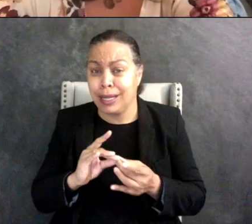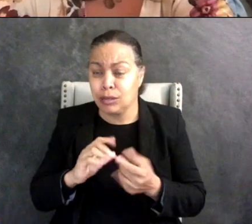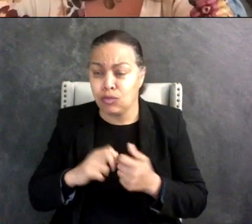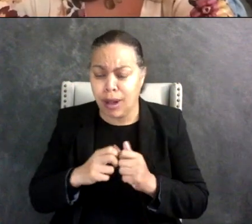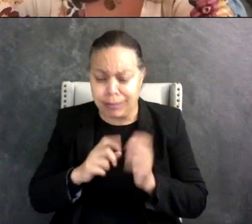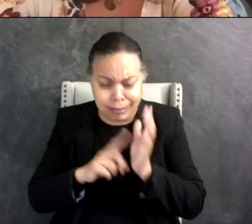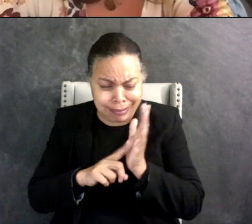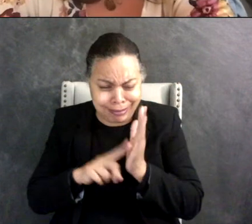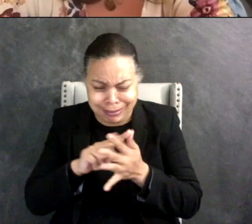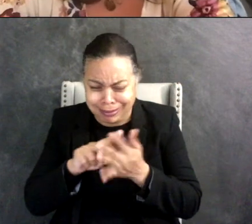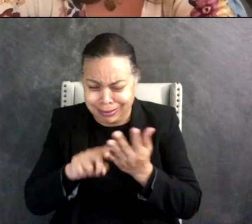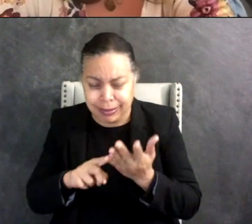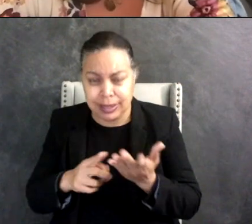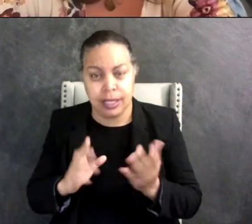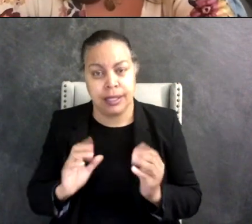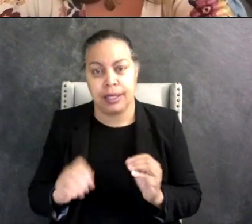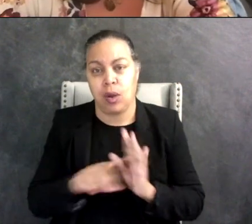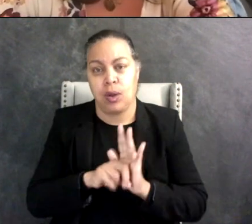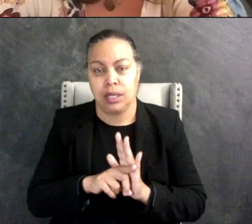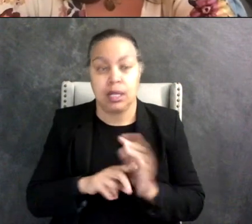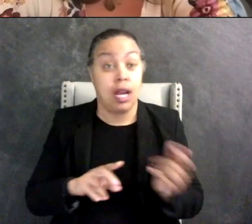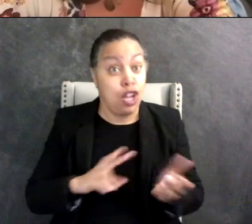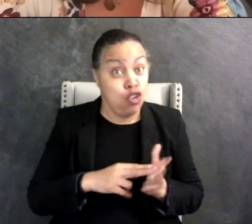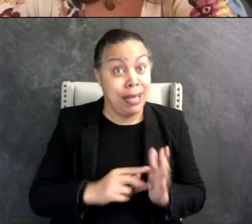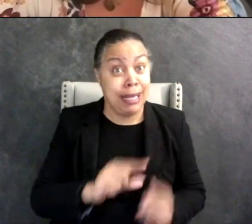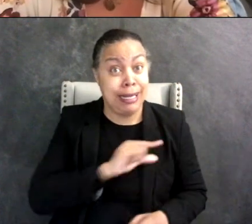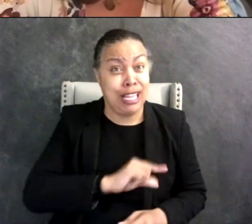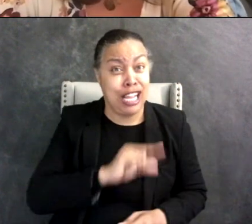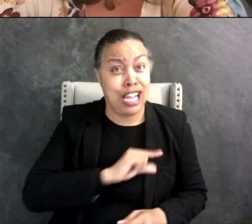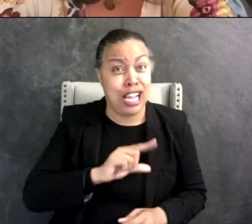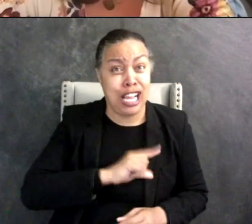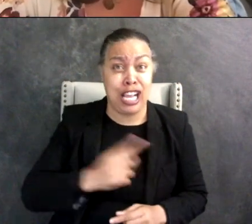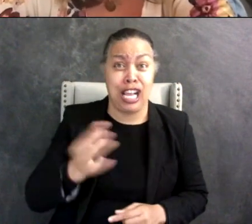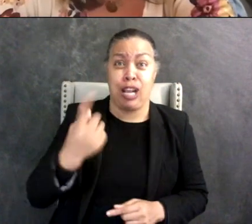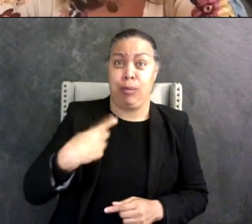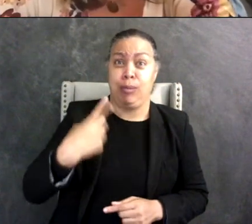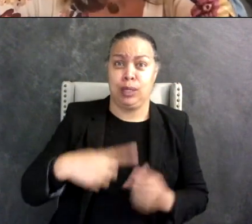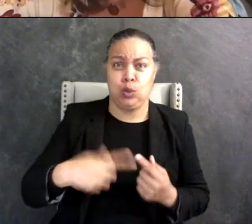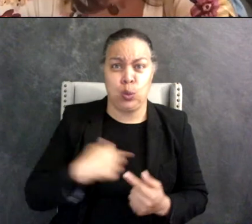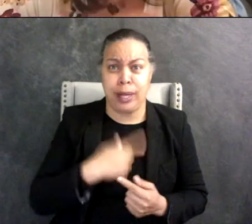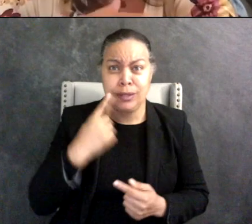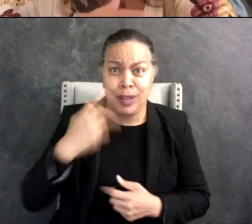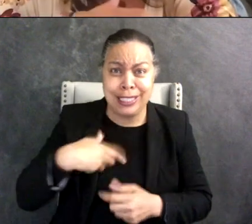Have you been lying us and guilting us all these years? Yes you know and perhaps at some point